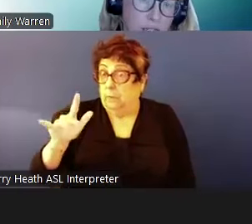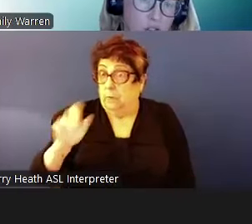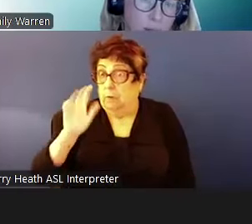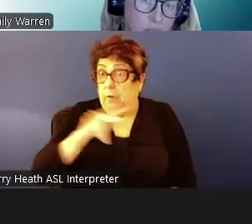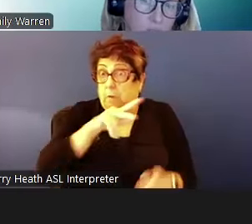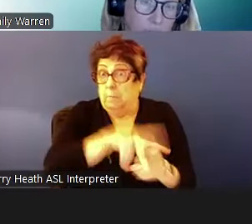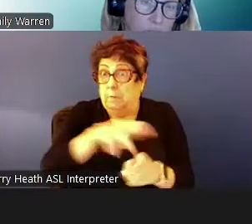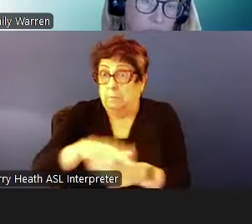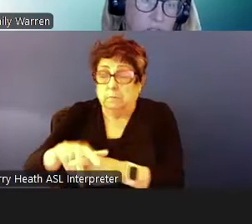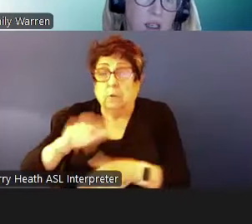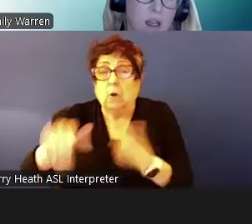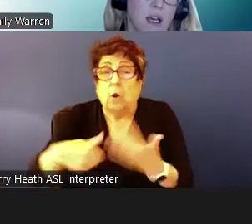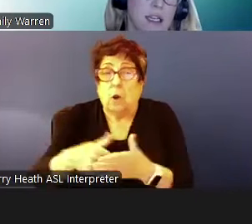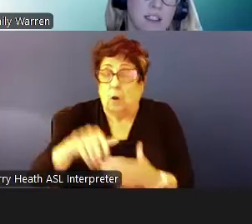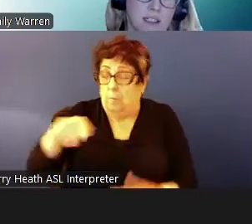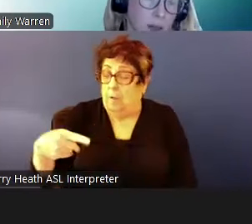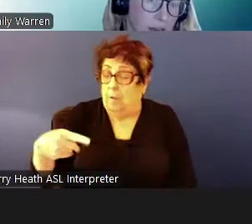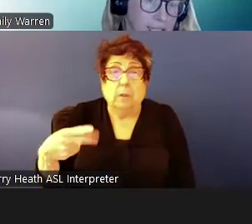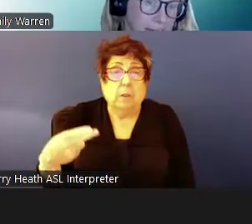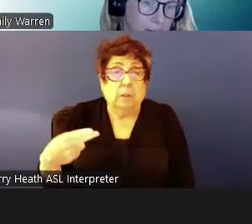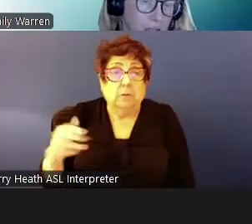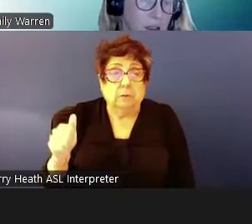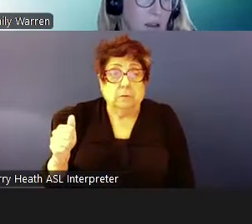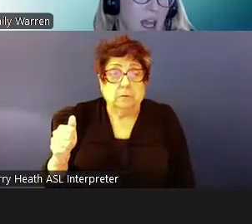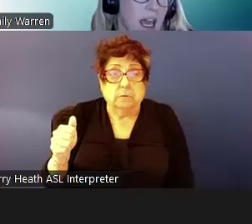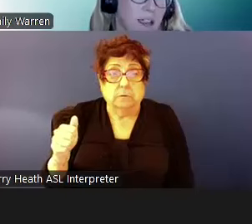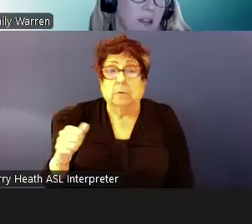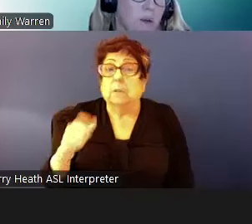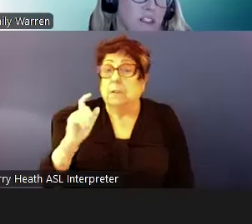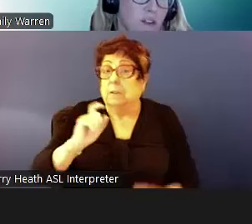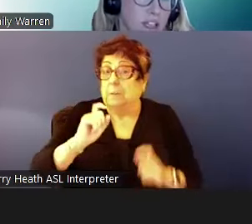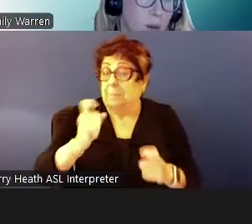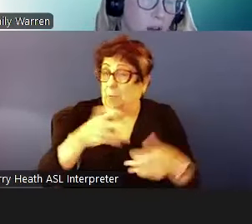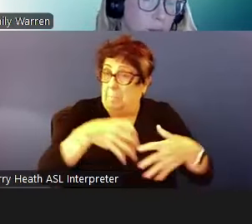administering these vouchers, it does not apply to NAD and was effective upon